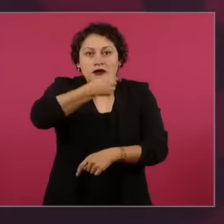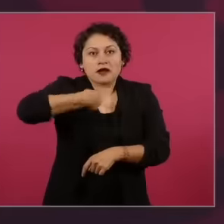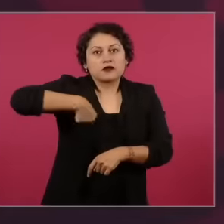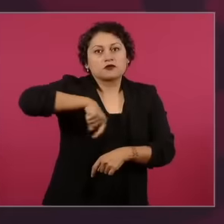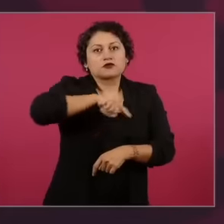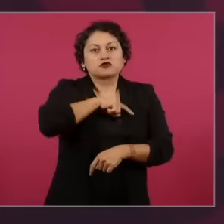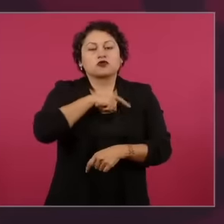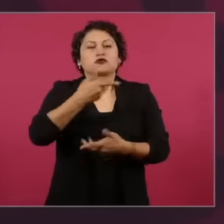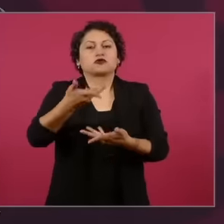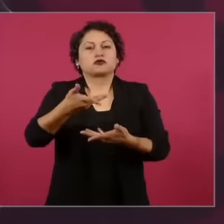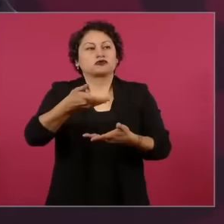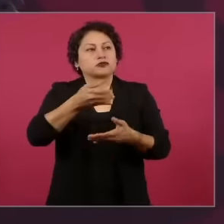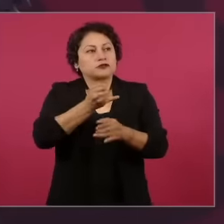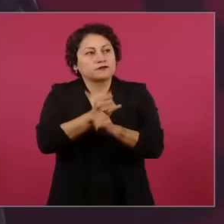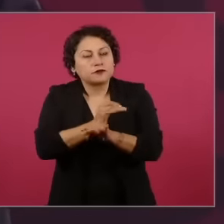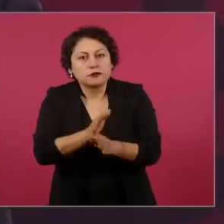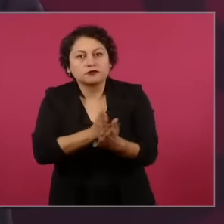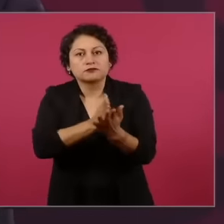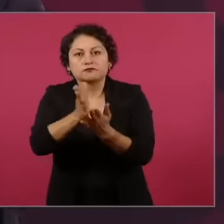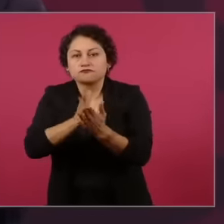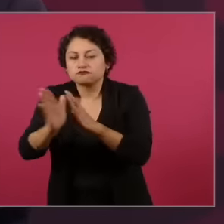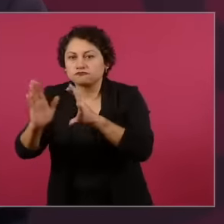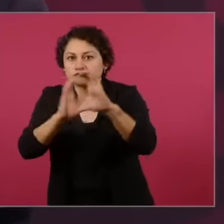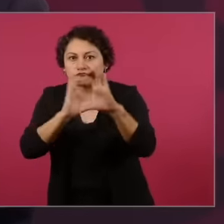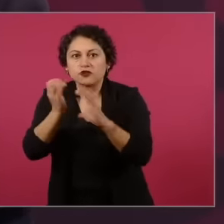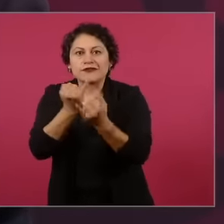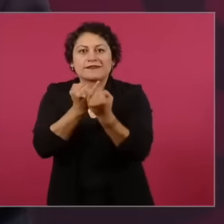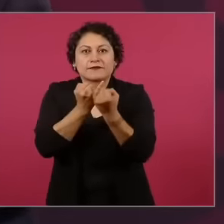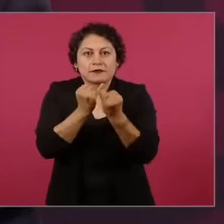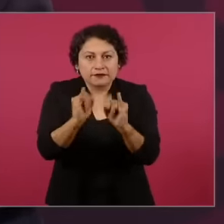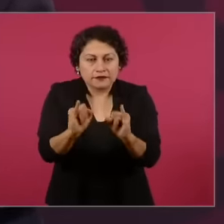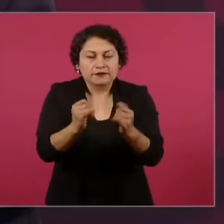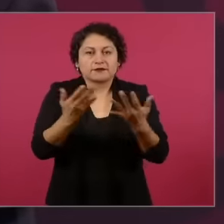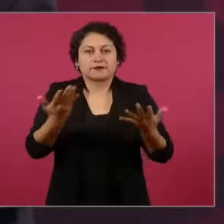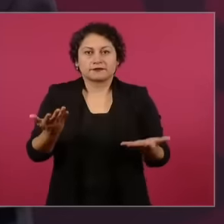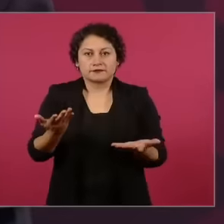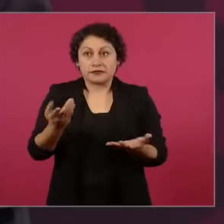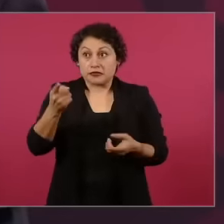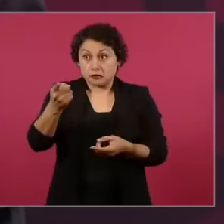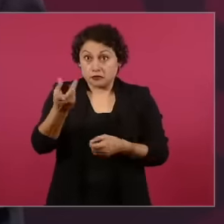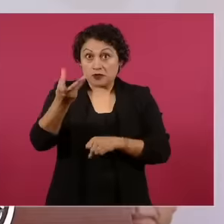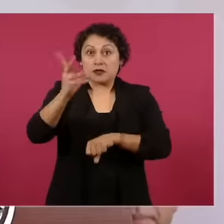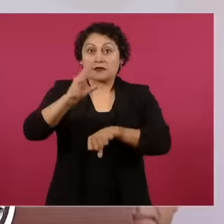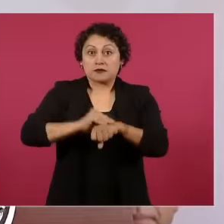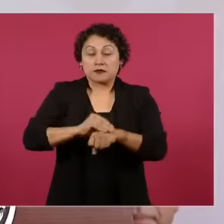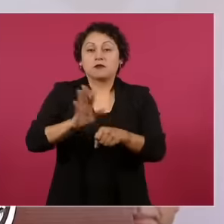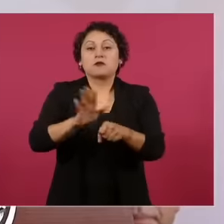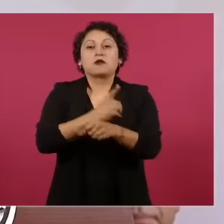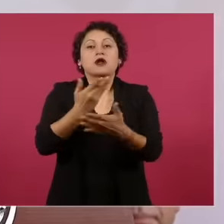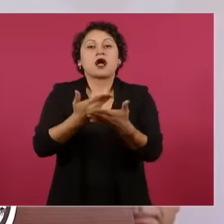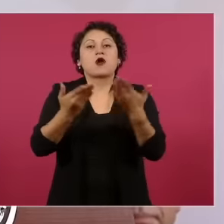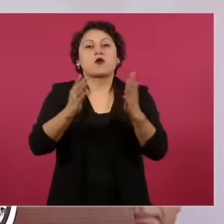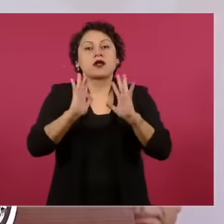this way it has also legitimized the blessed social networks and has